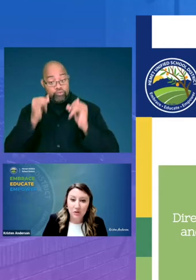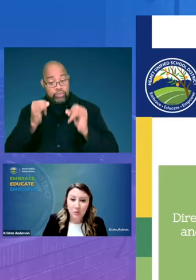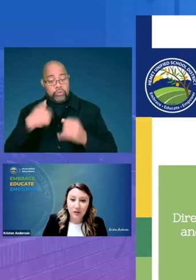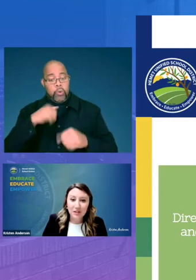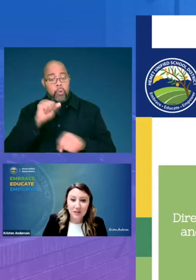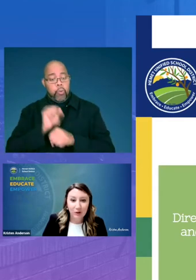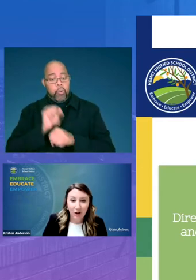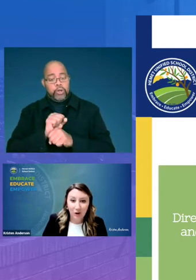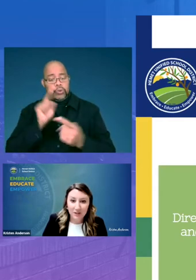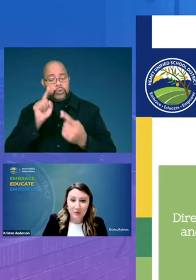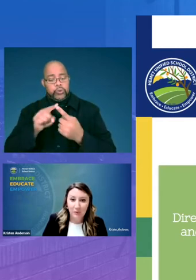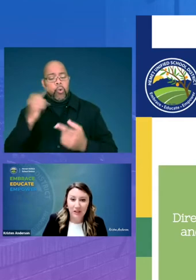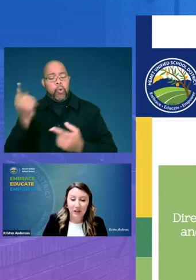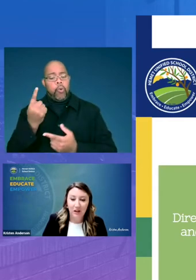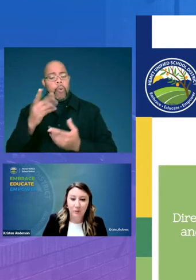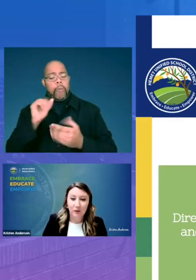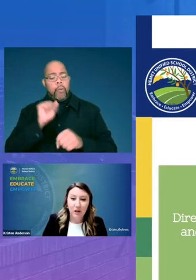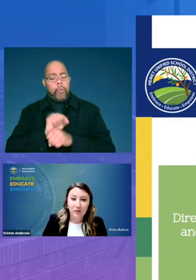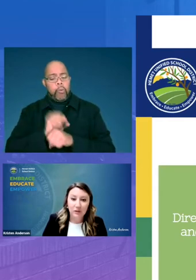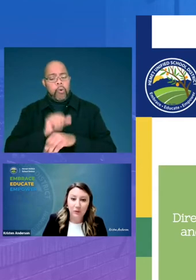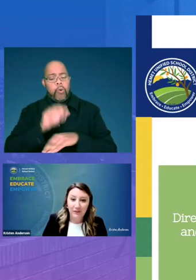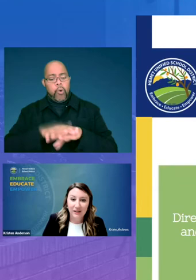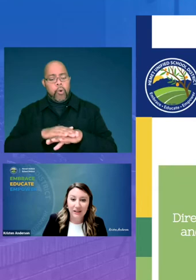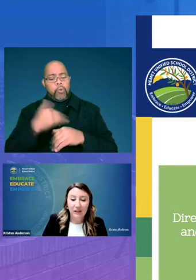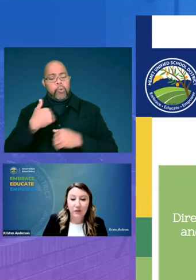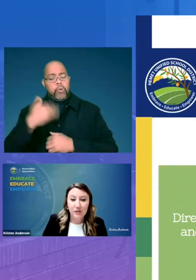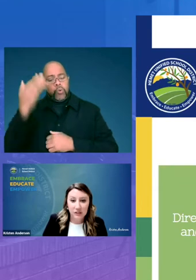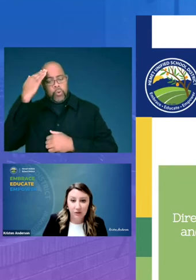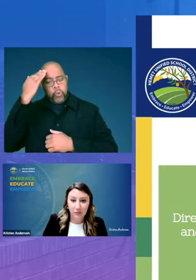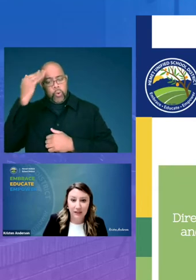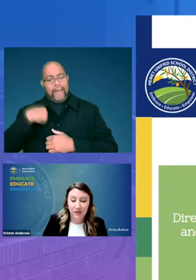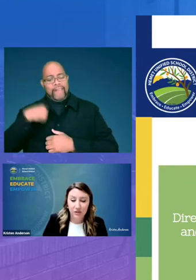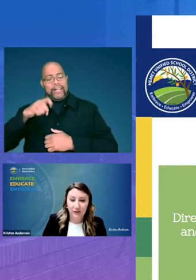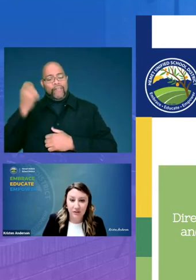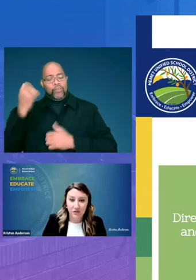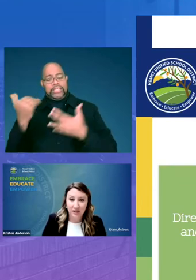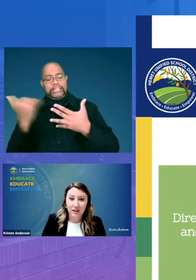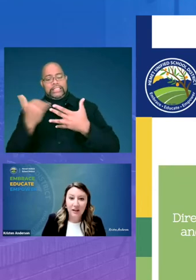towards and we'll always be working on we know that we have a need for tier 3 intervention